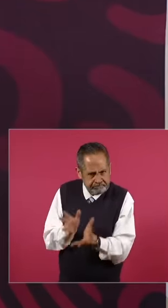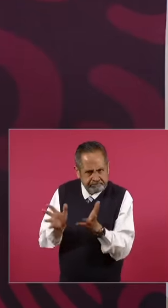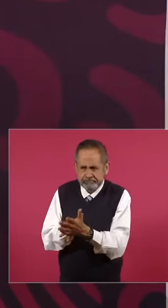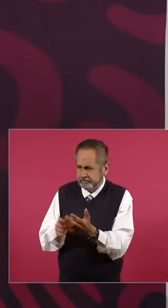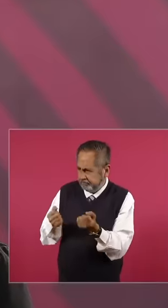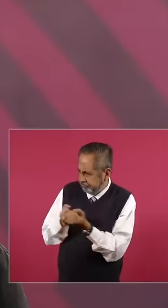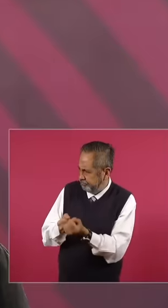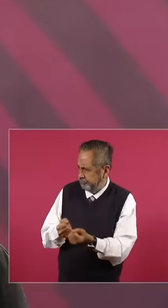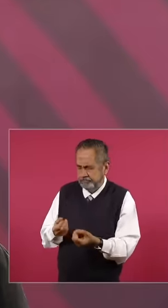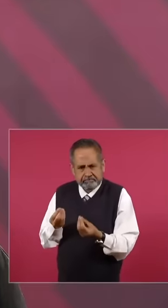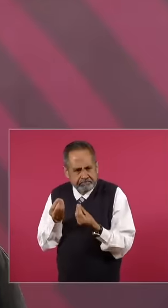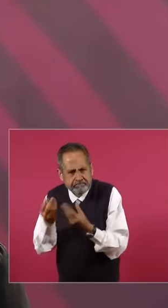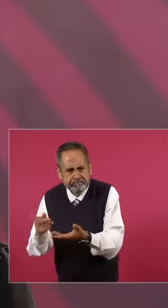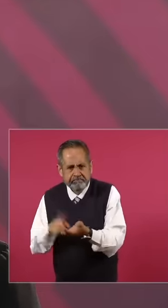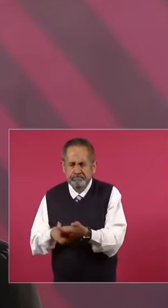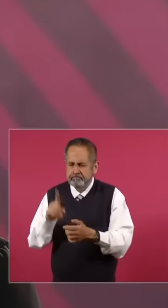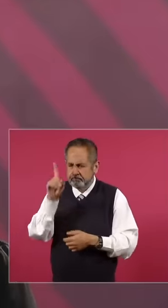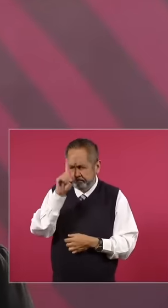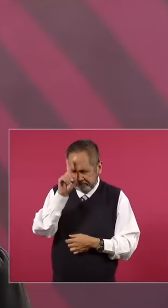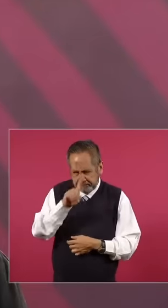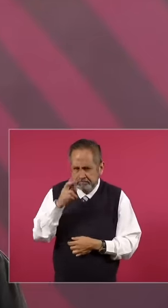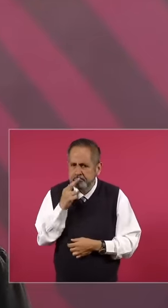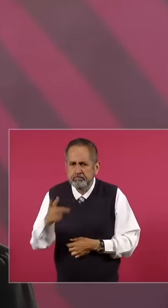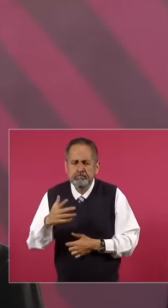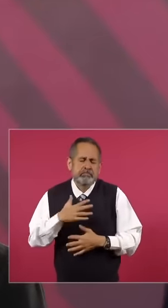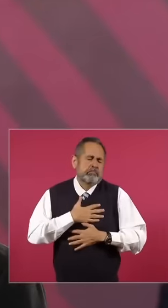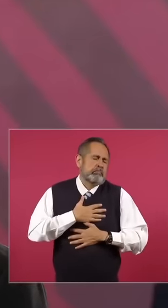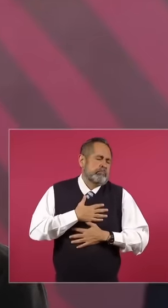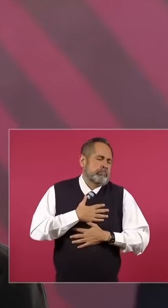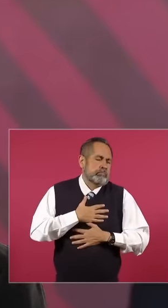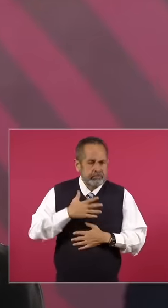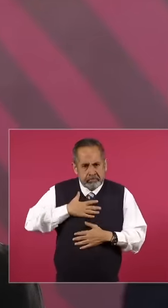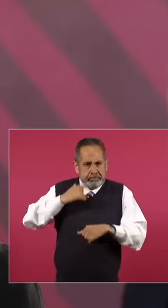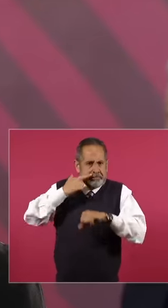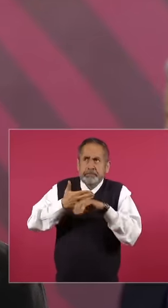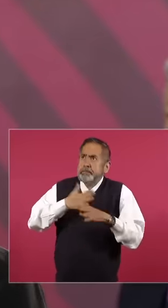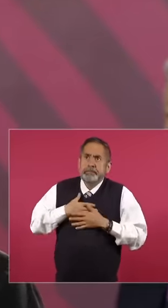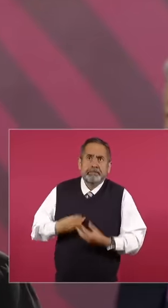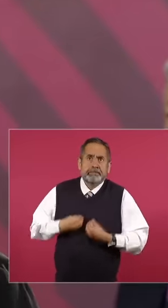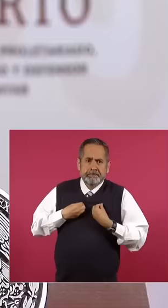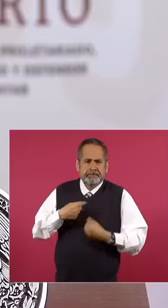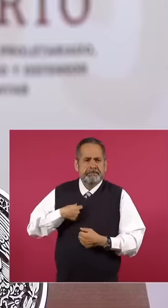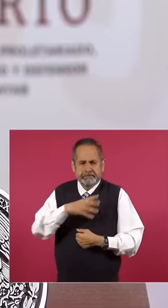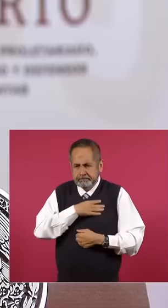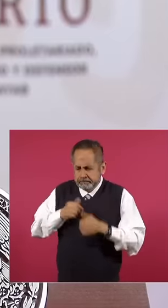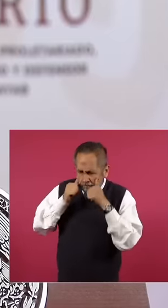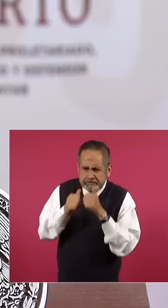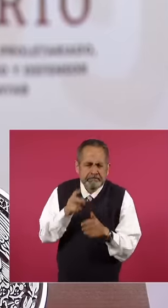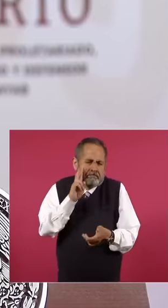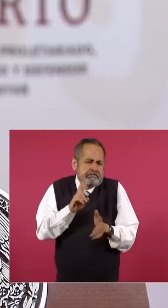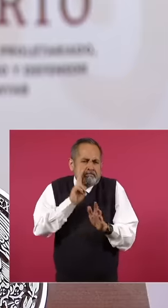Guide him. The best possible is my great mission in life and we'll see how we adjust. Maybe